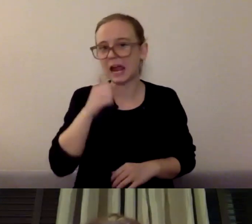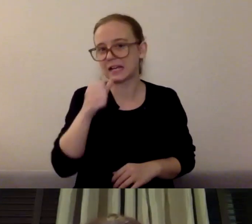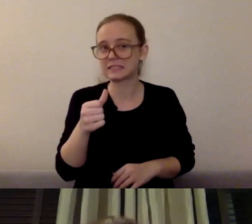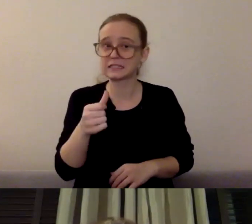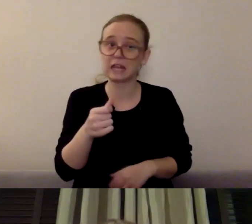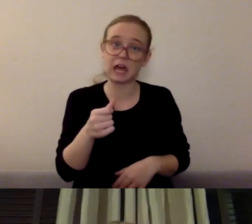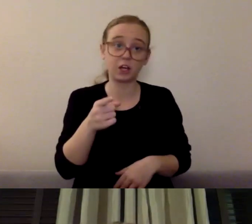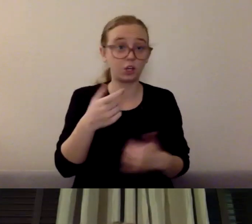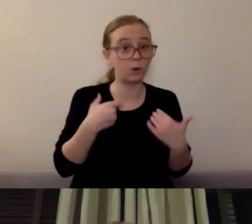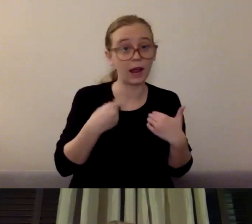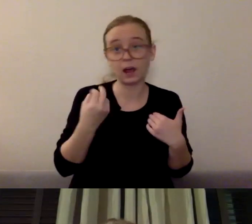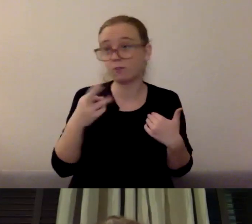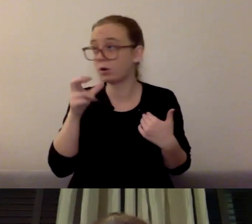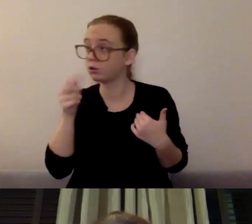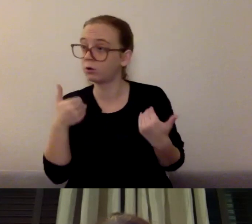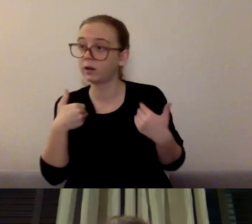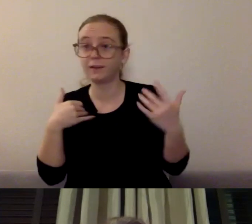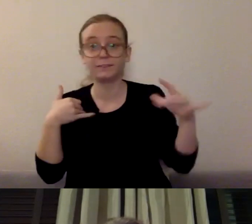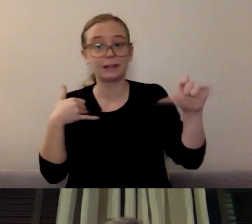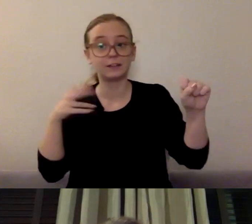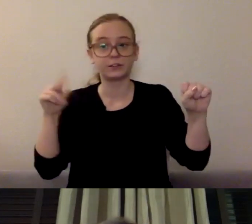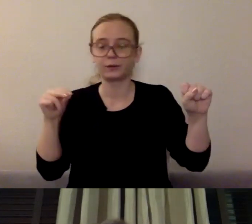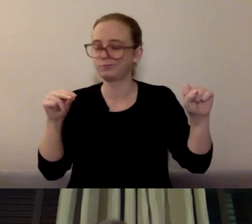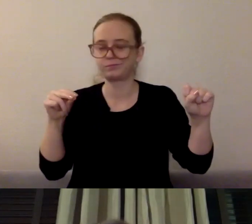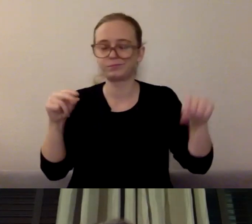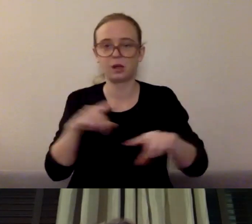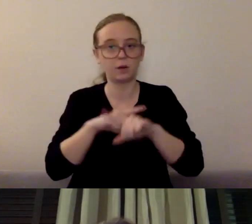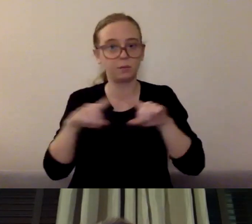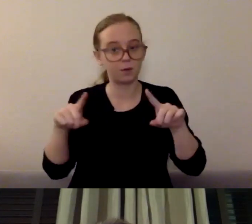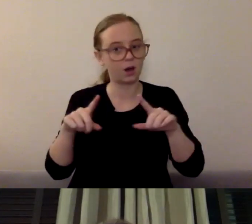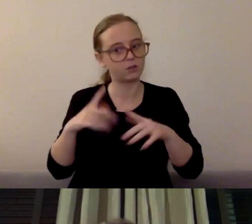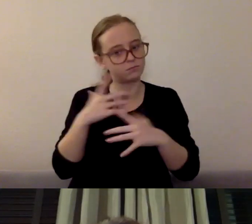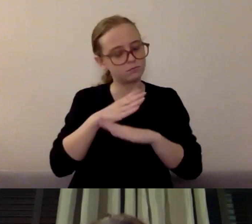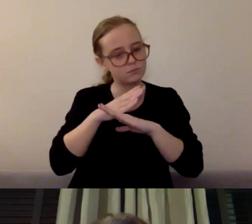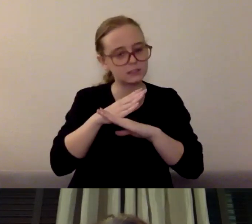resilience can be learned and can be taught and fostered and nurtured.